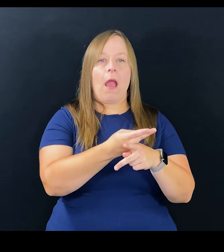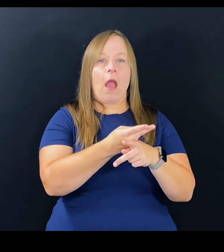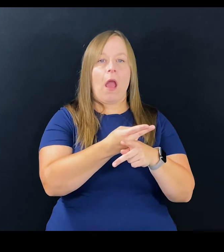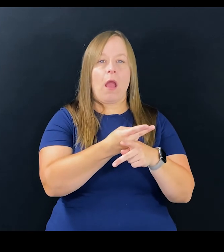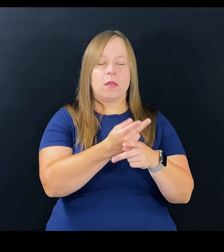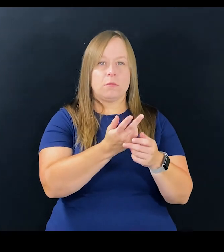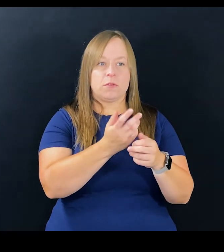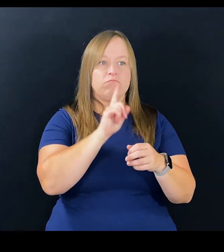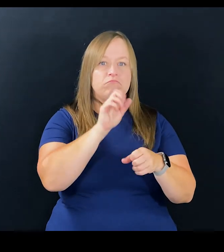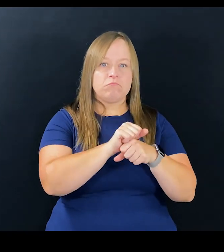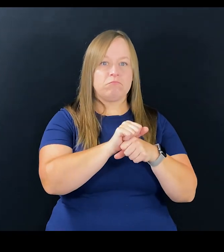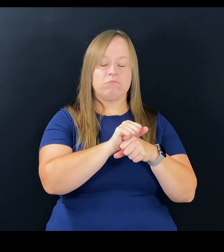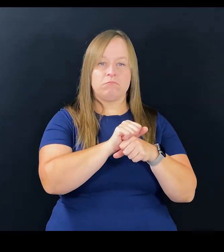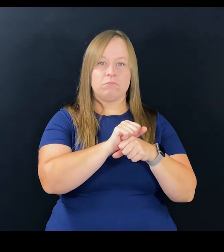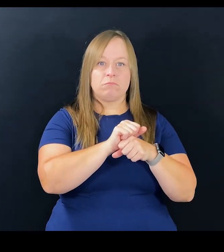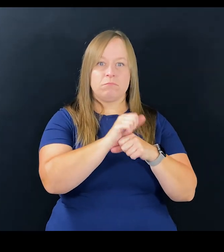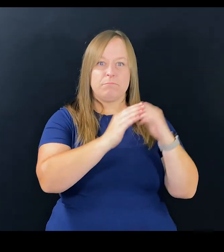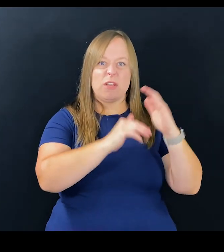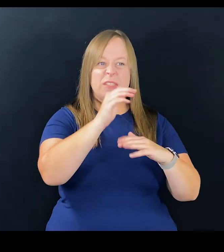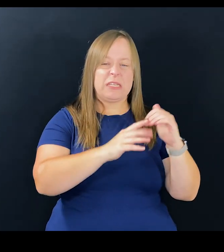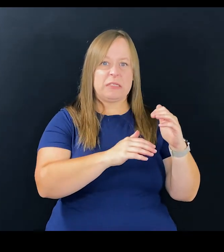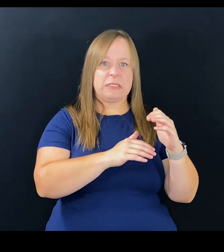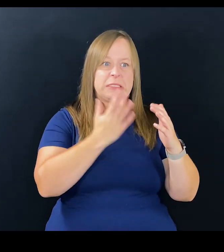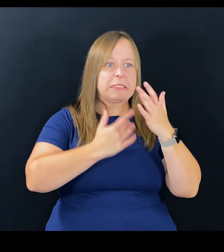any type of brick and mortar location.